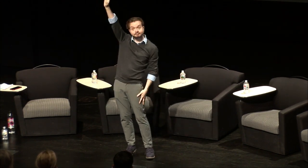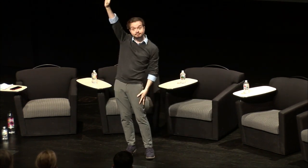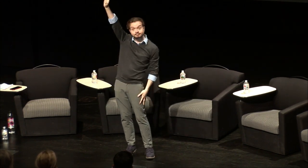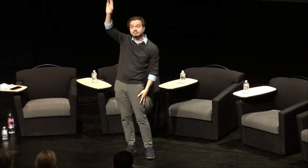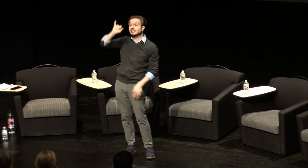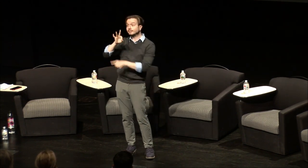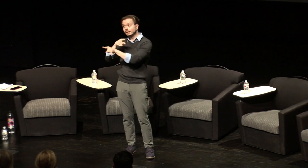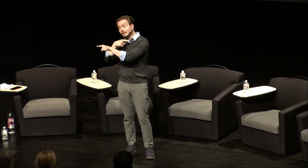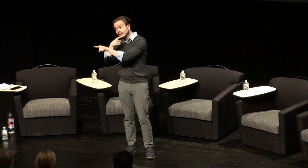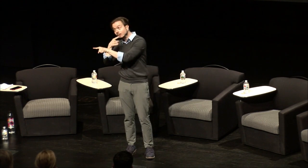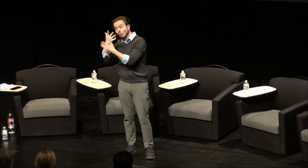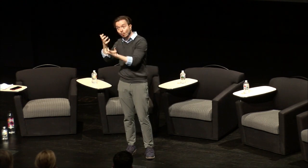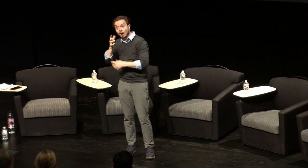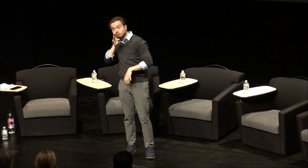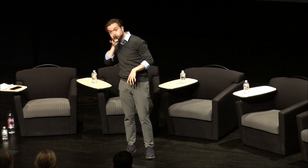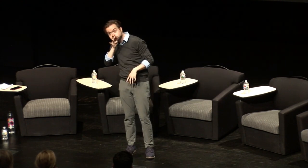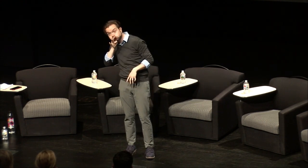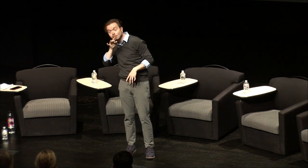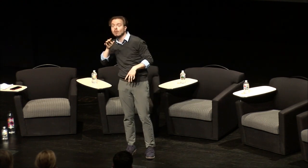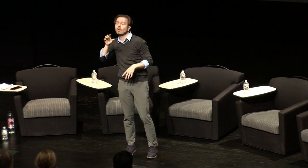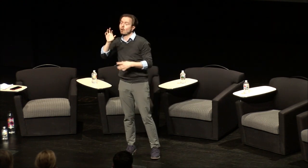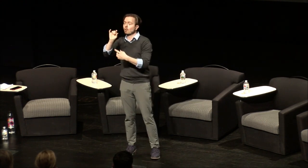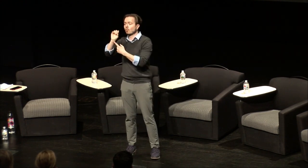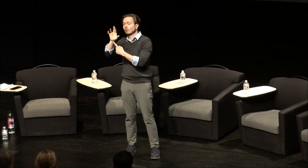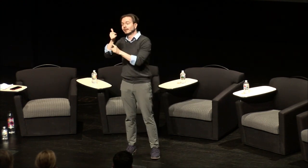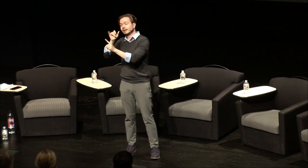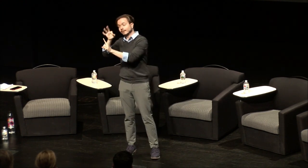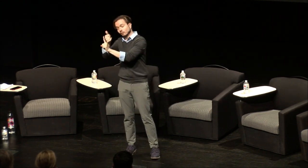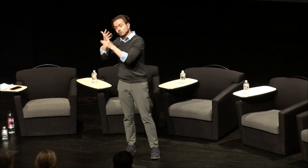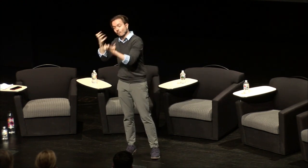after each section we'll open it up to the audience so you're more than welcome